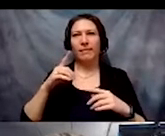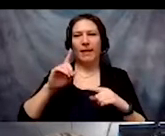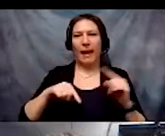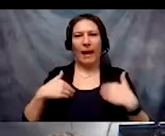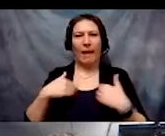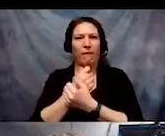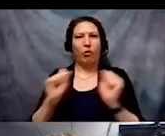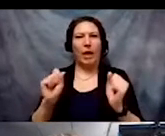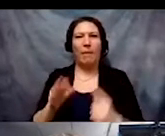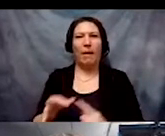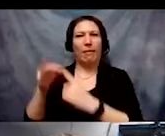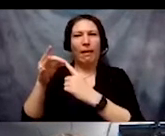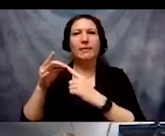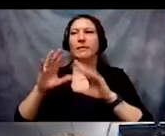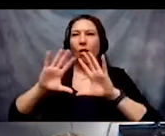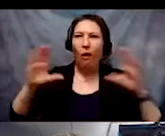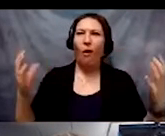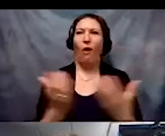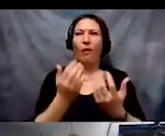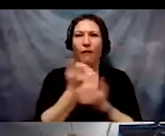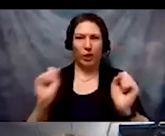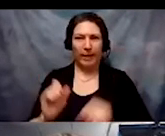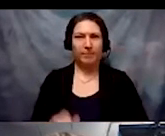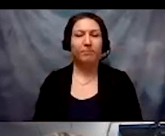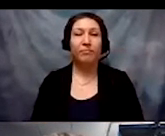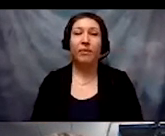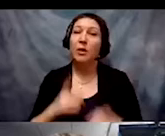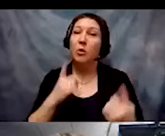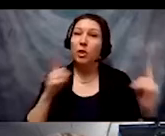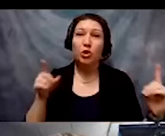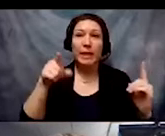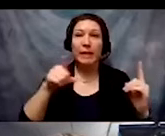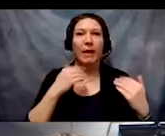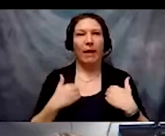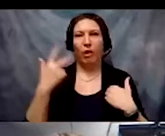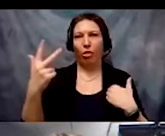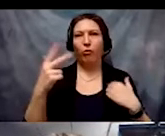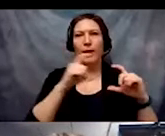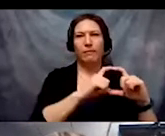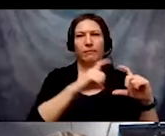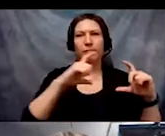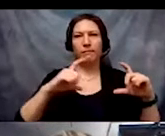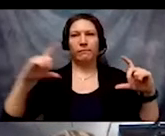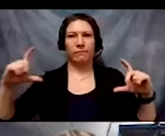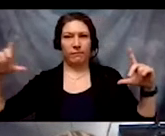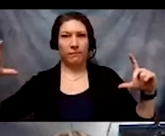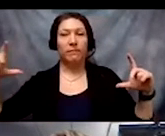there are three zones that you need to move through as a collective. And as an individual.